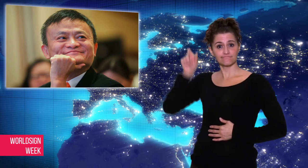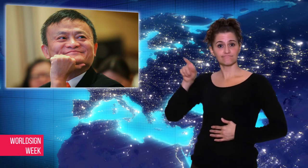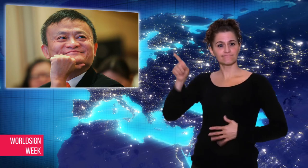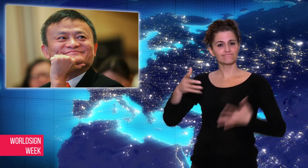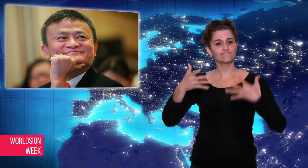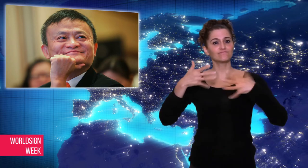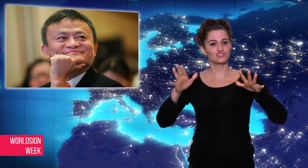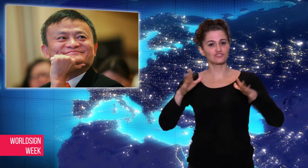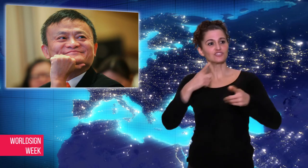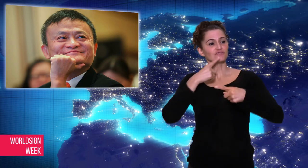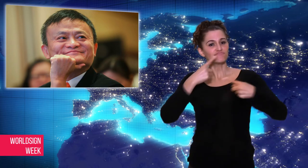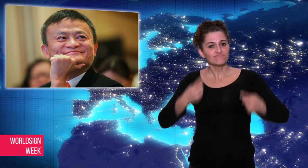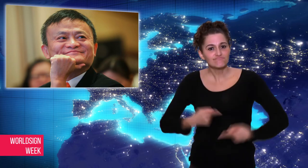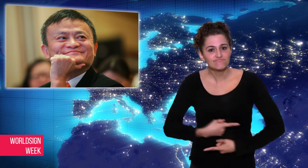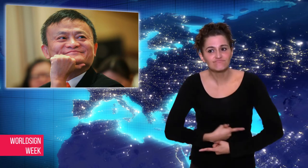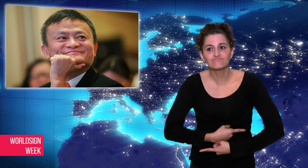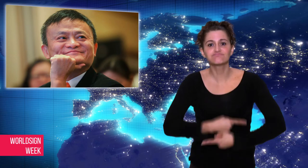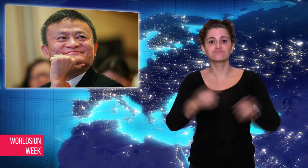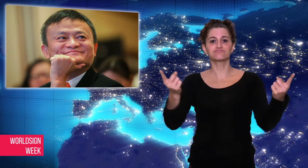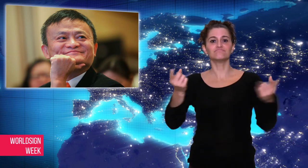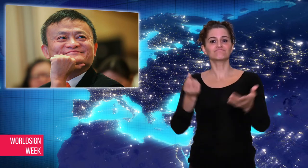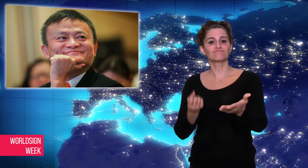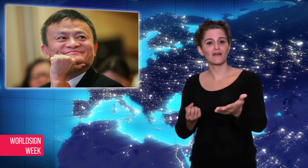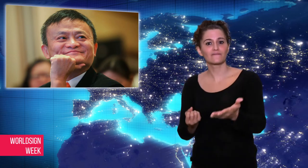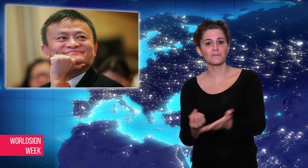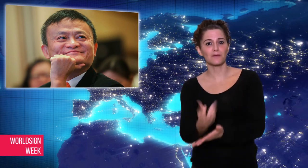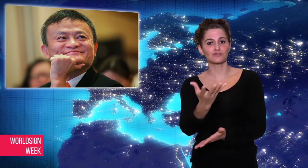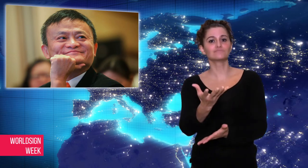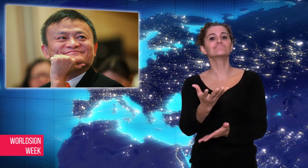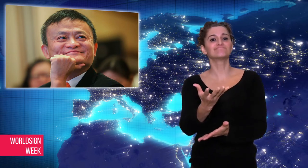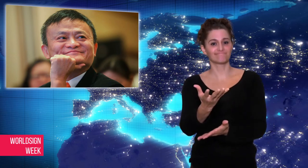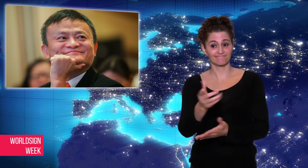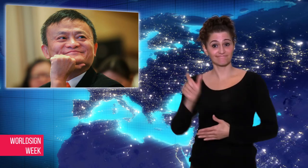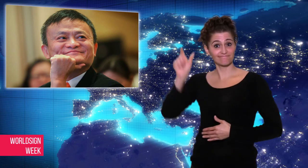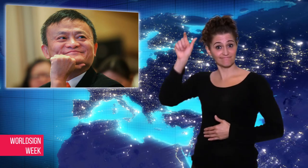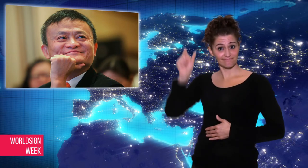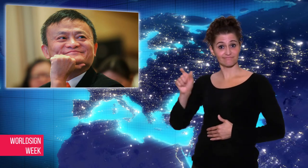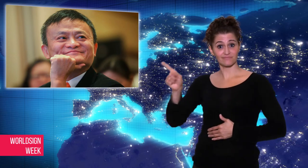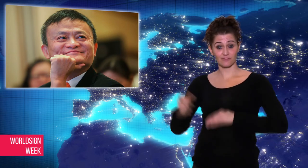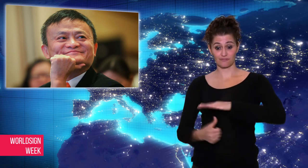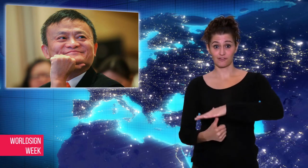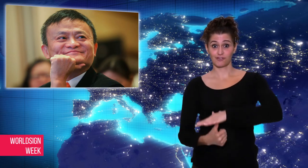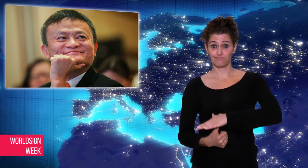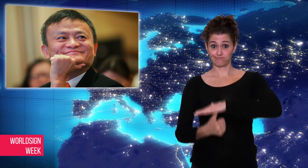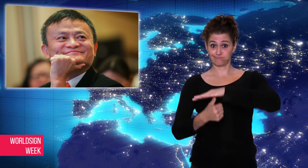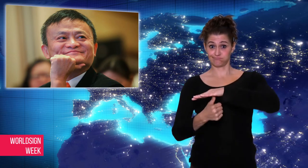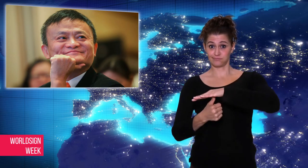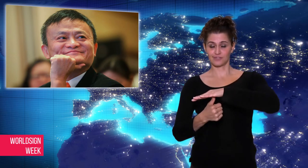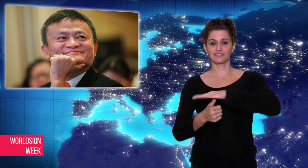retiring from the chairman position in